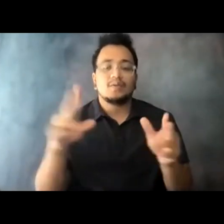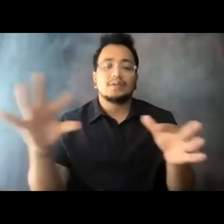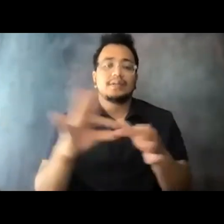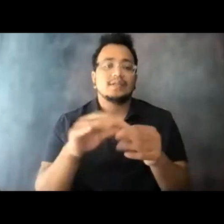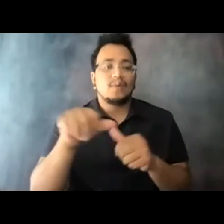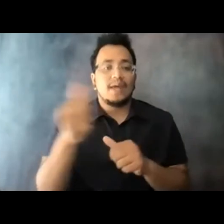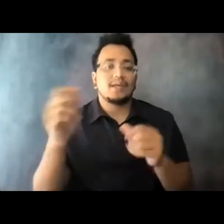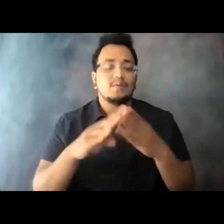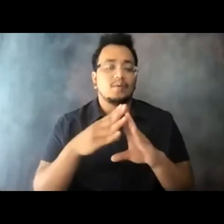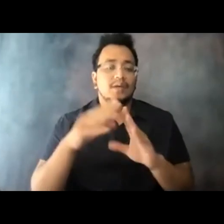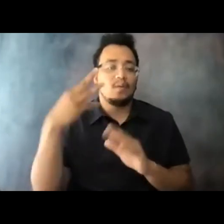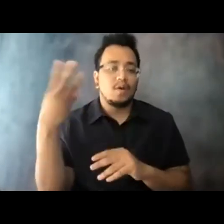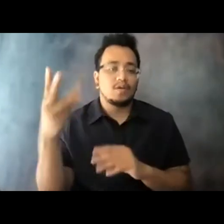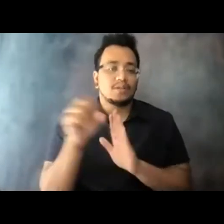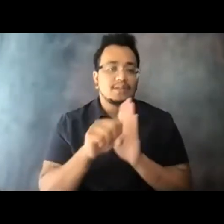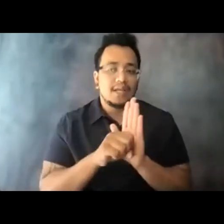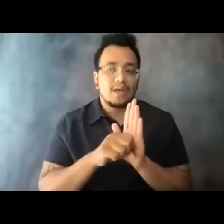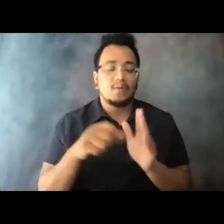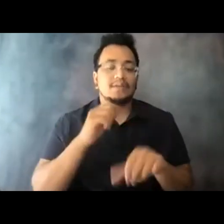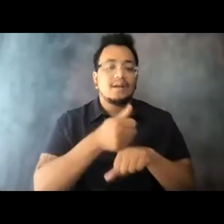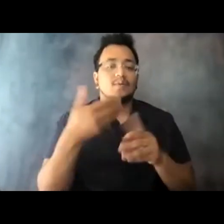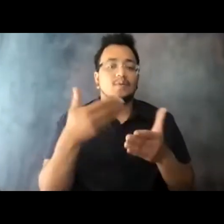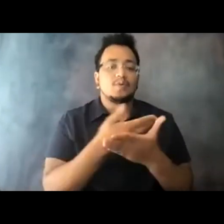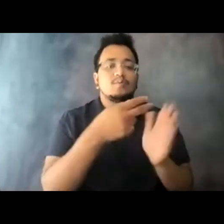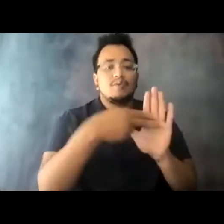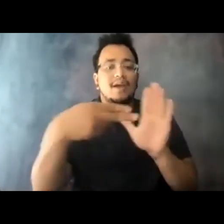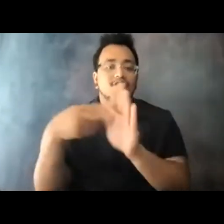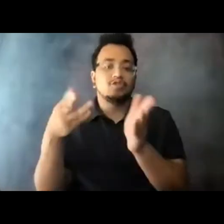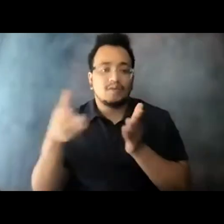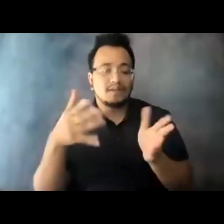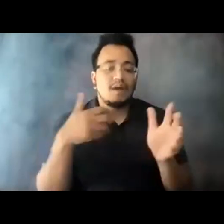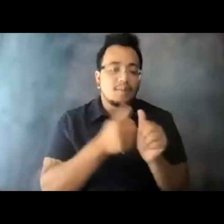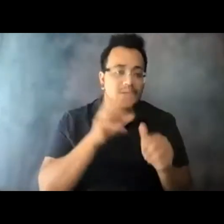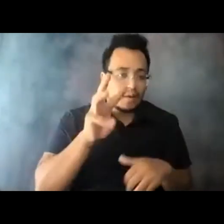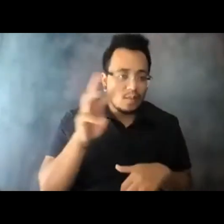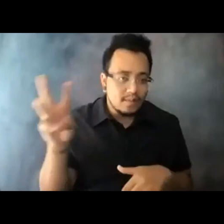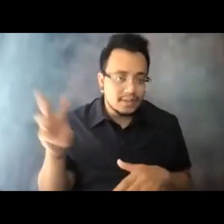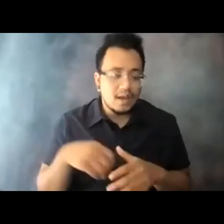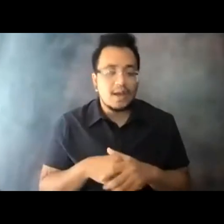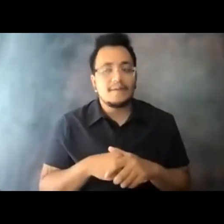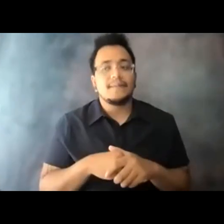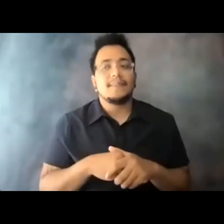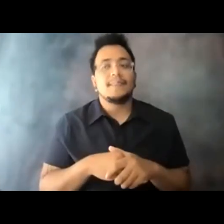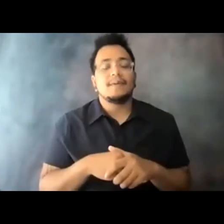15:14:51 We developed service for all four lines across the state, we've created Facebook